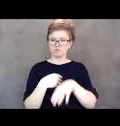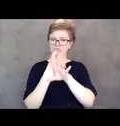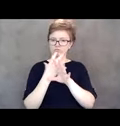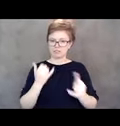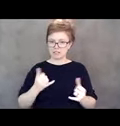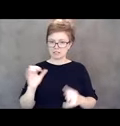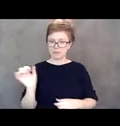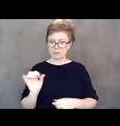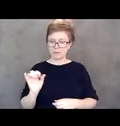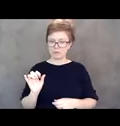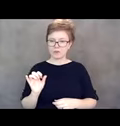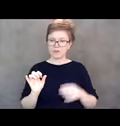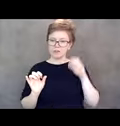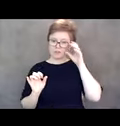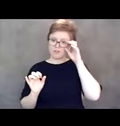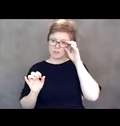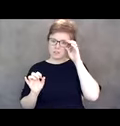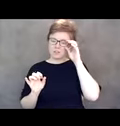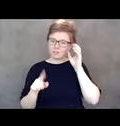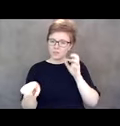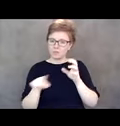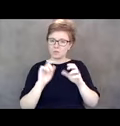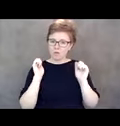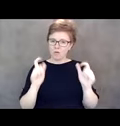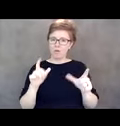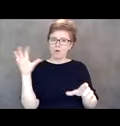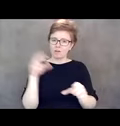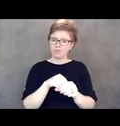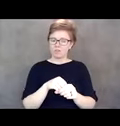you had all had parts in this no matter what you are doing.